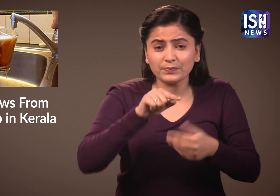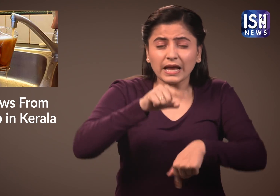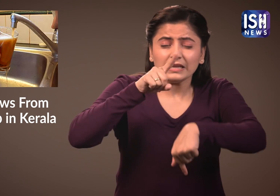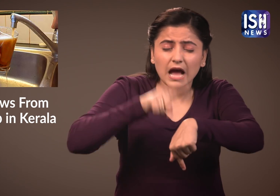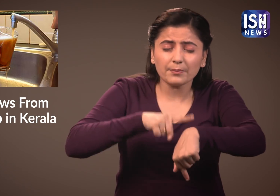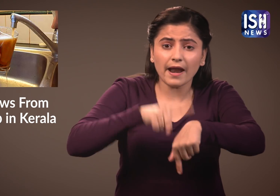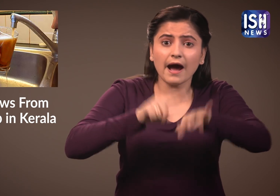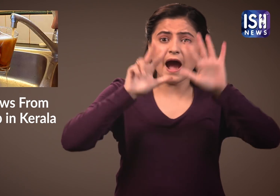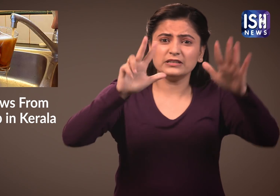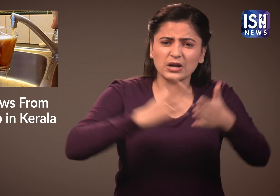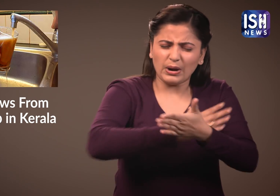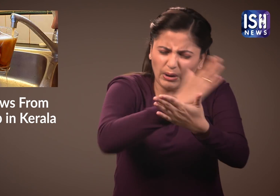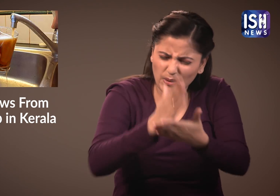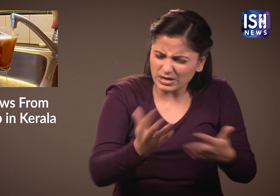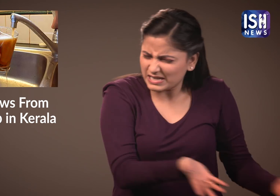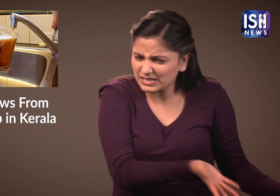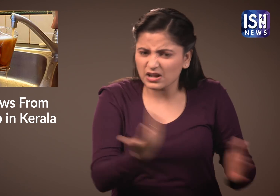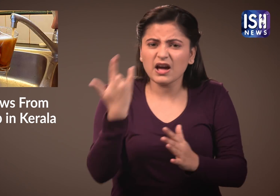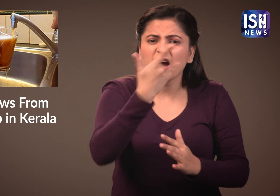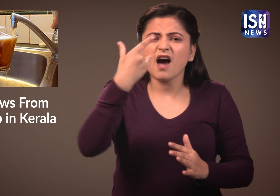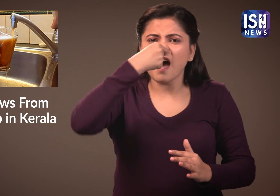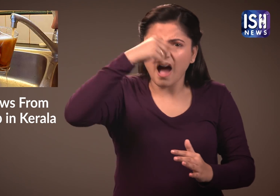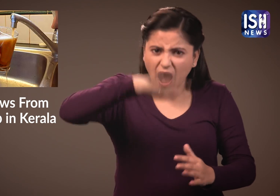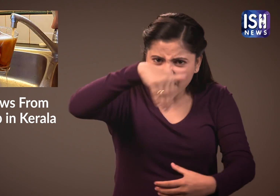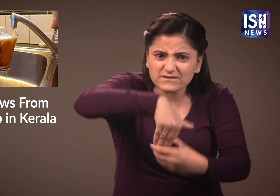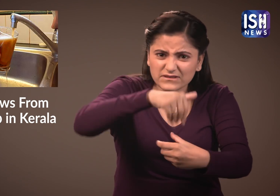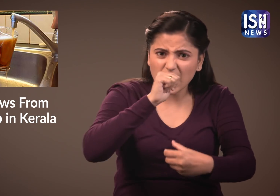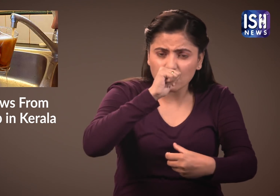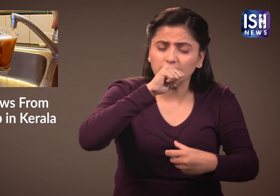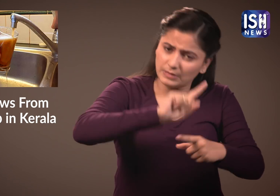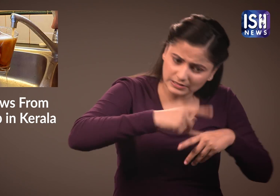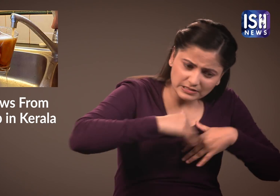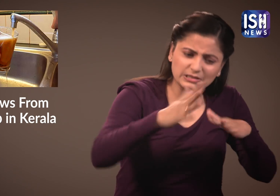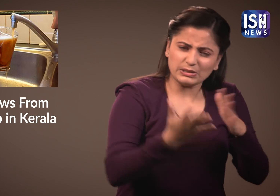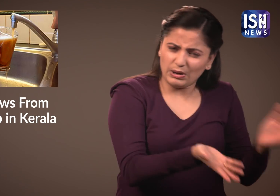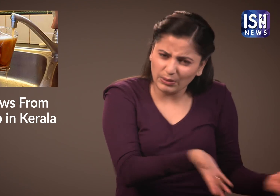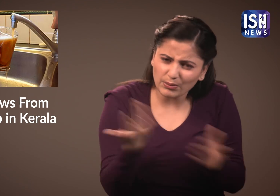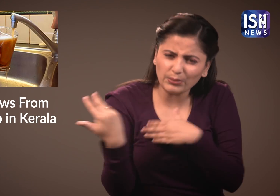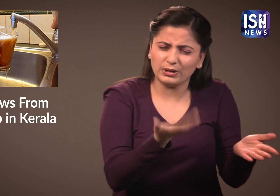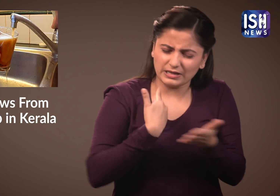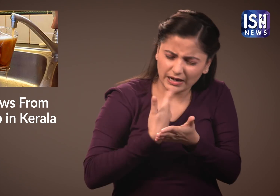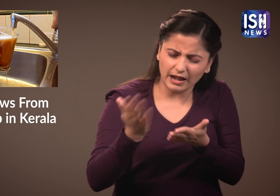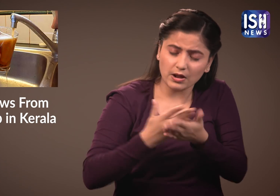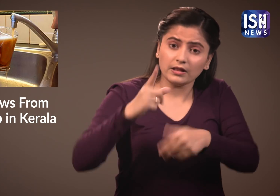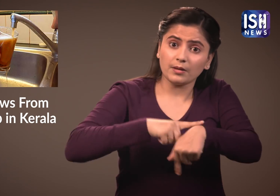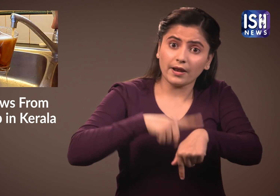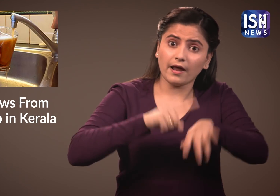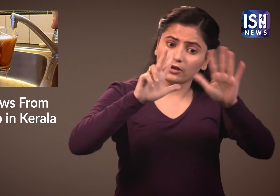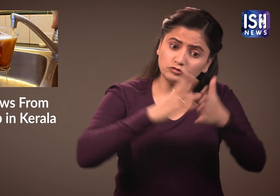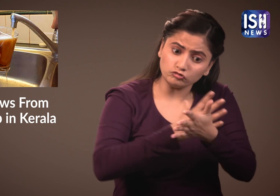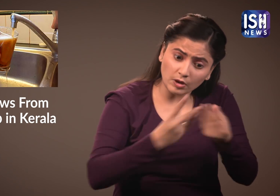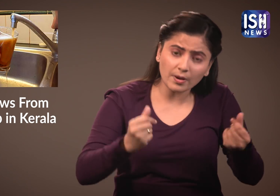The well has been cleaned 8 times to remove all traces of alcohol.